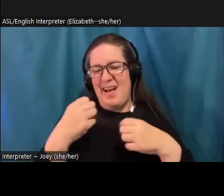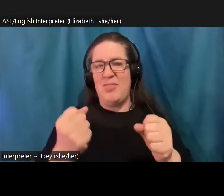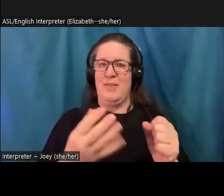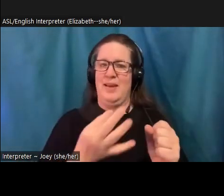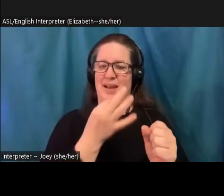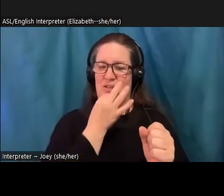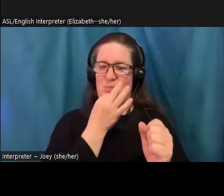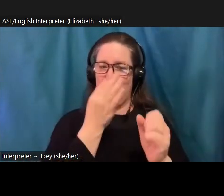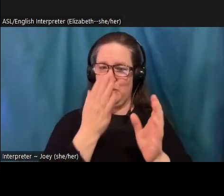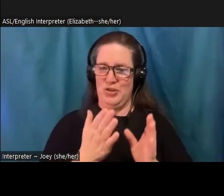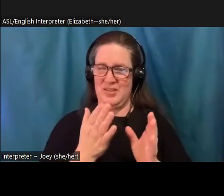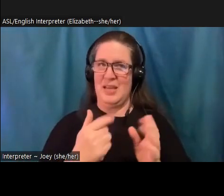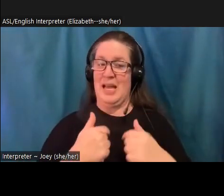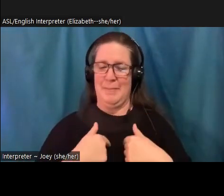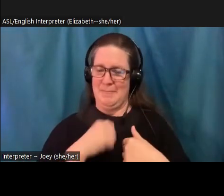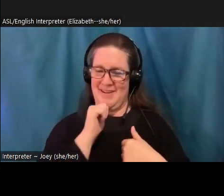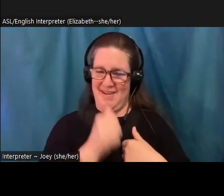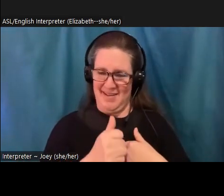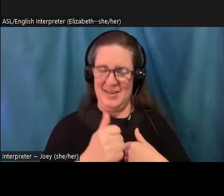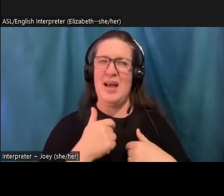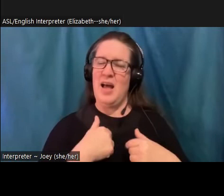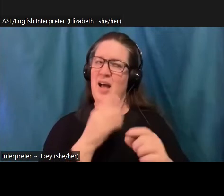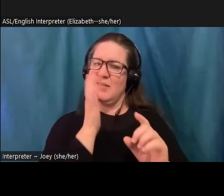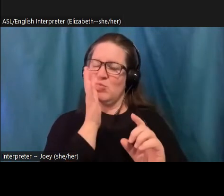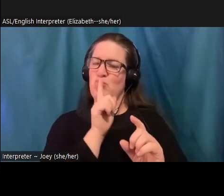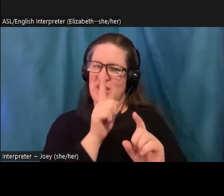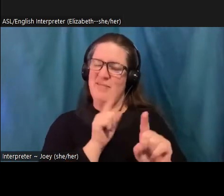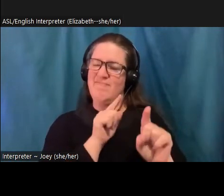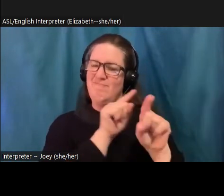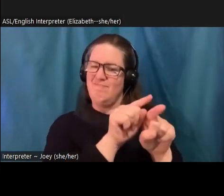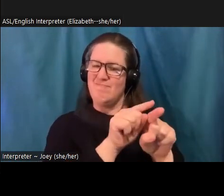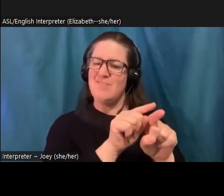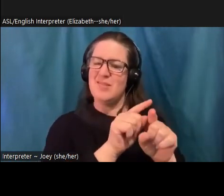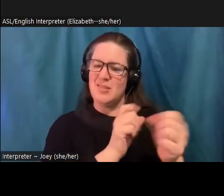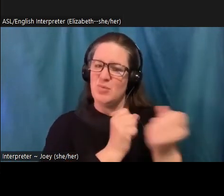you to, and just a really fantastic group instead of resources they provide.